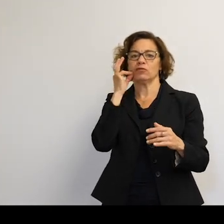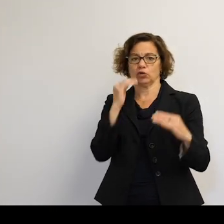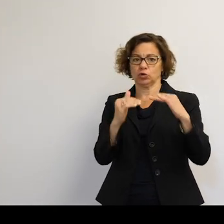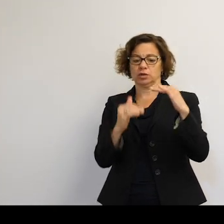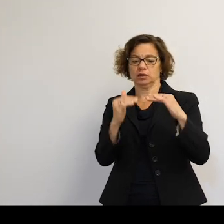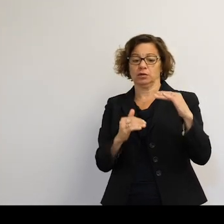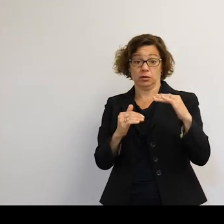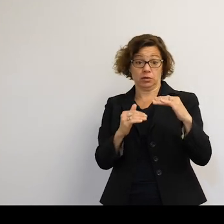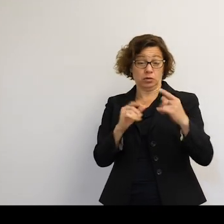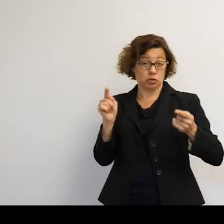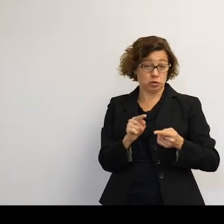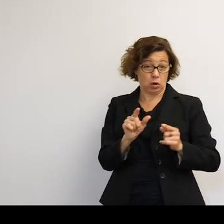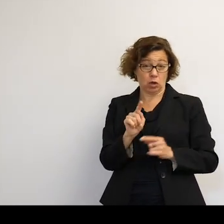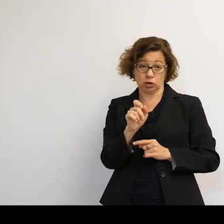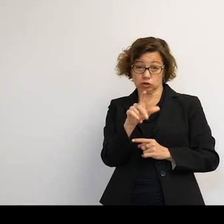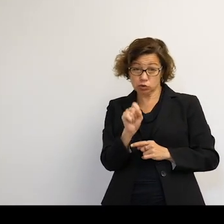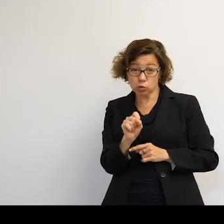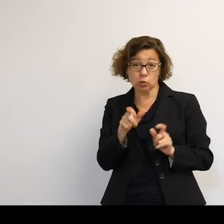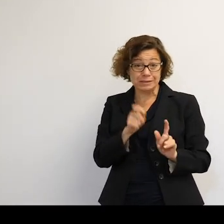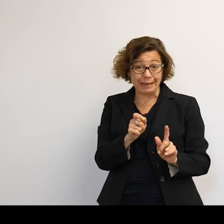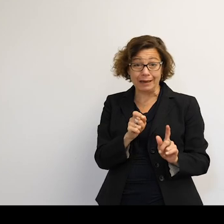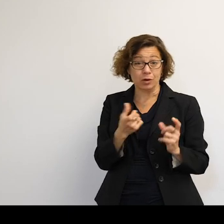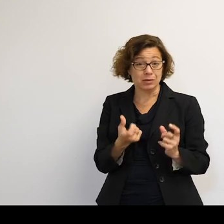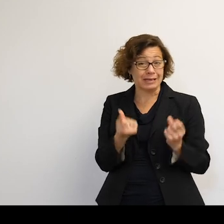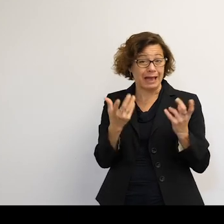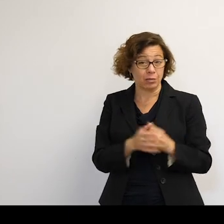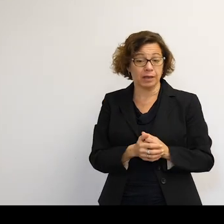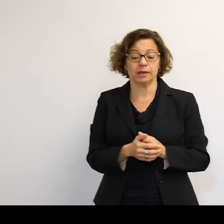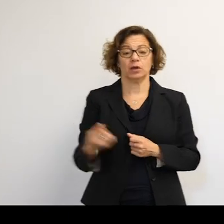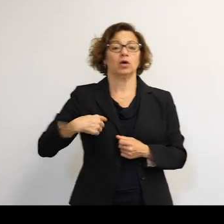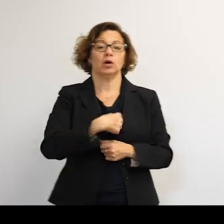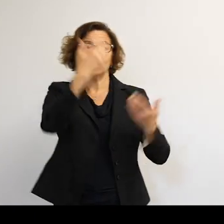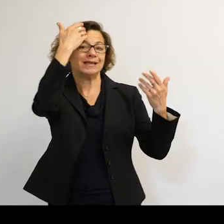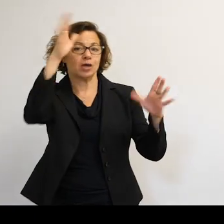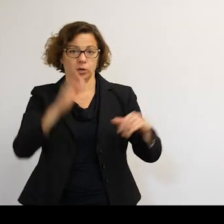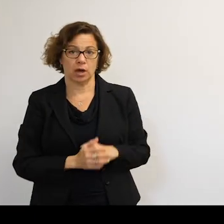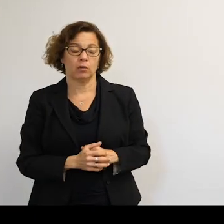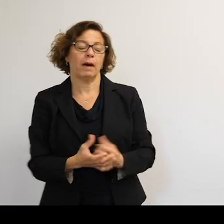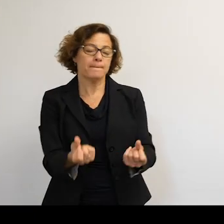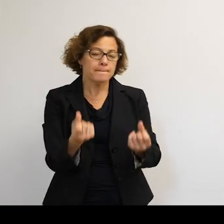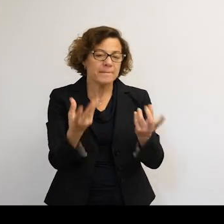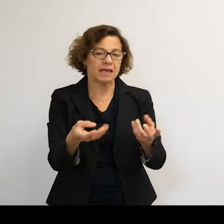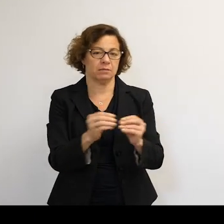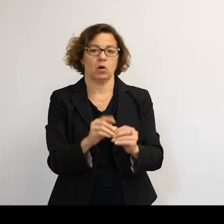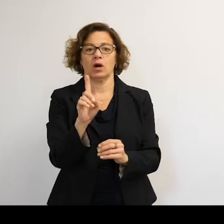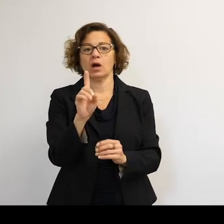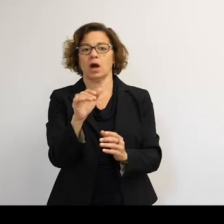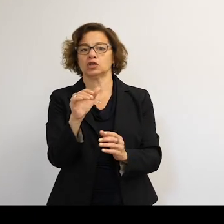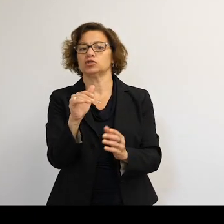know, because we can't see it, but orders of magnitude more. So hundreds of thousands of objects